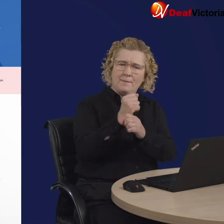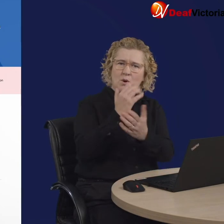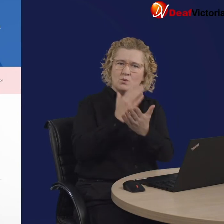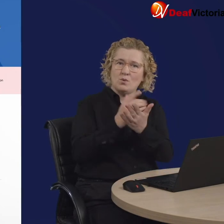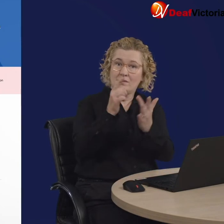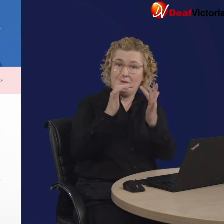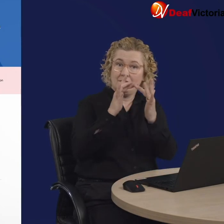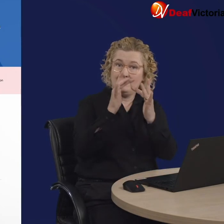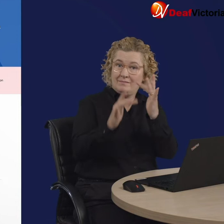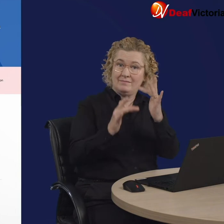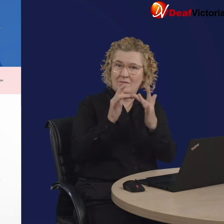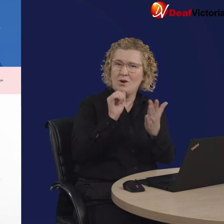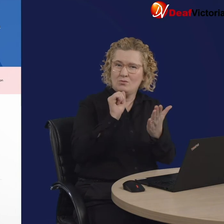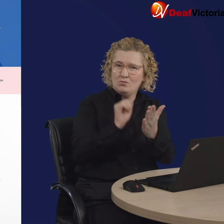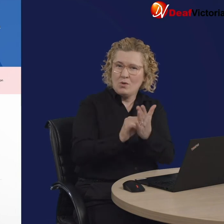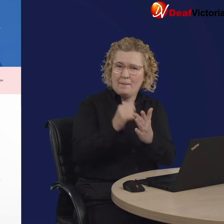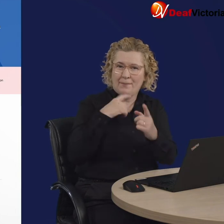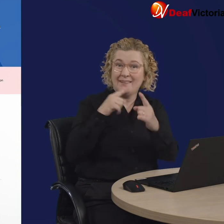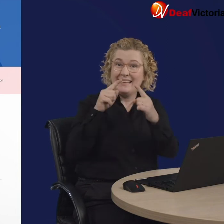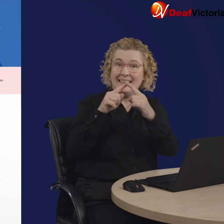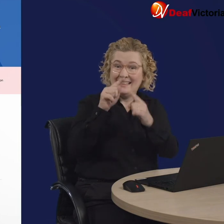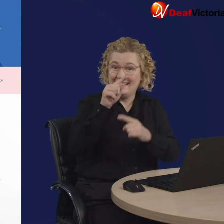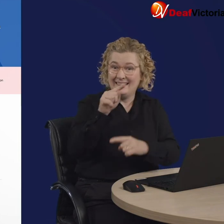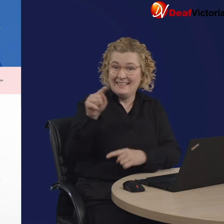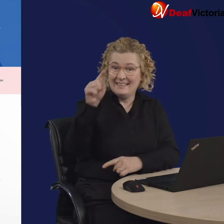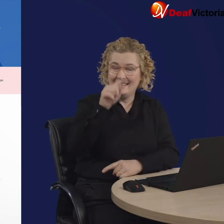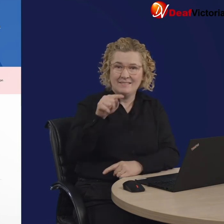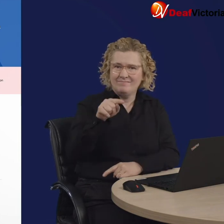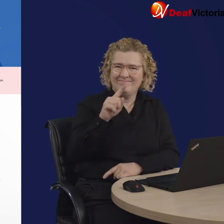Make sure you're using the correct browser,